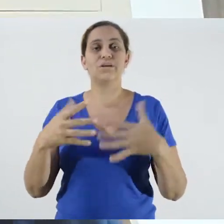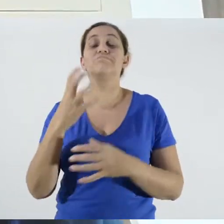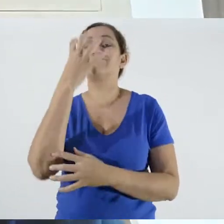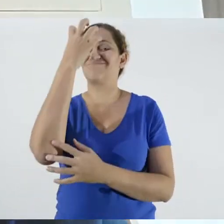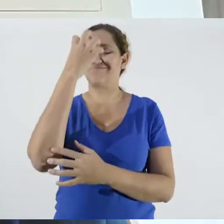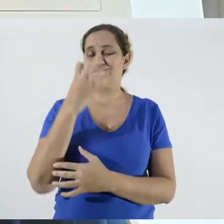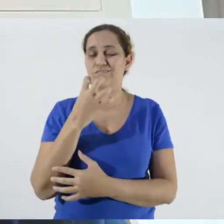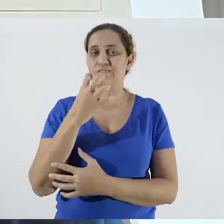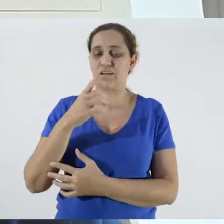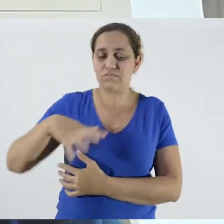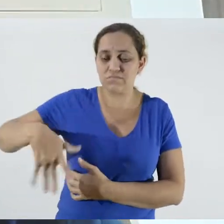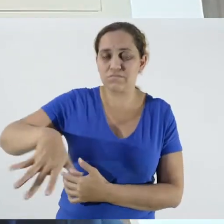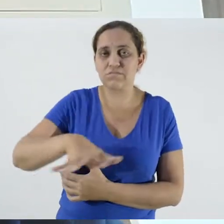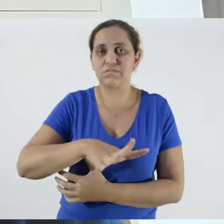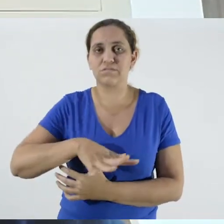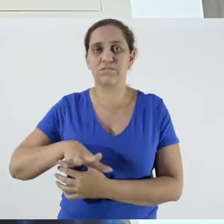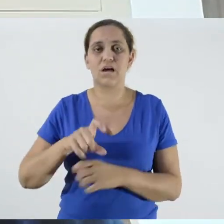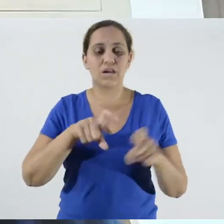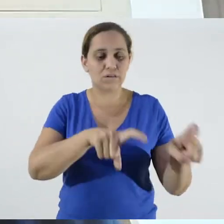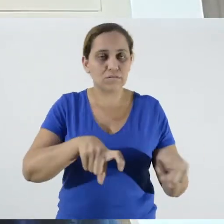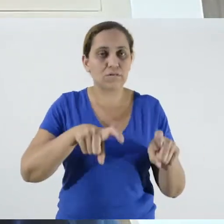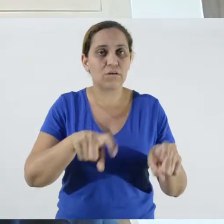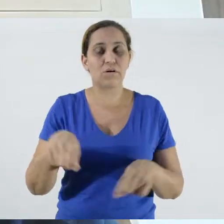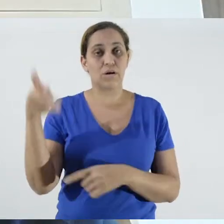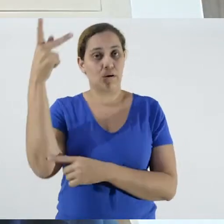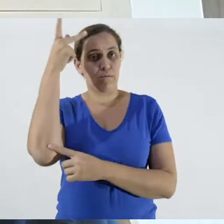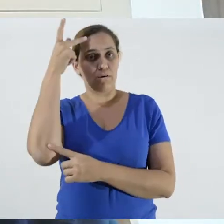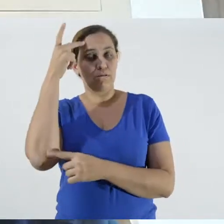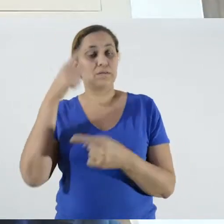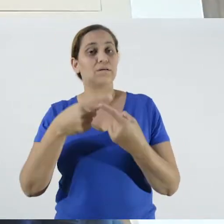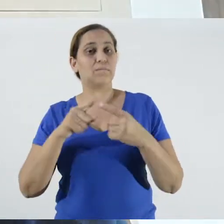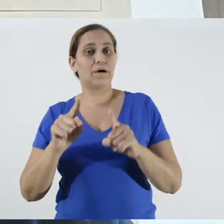in São Paulo, but we can generalize that over much of Brazil.